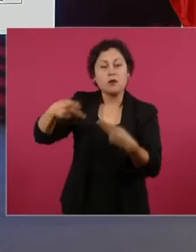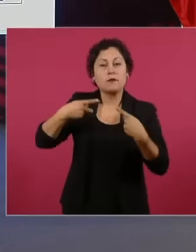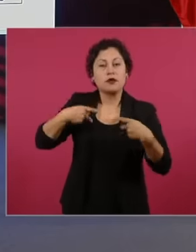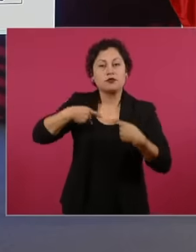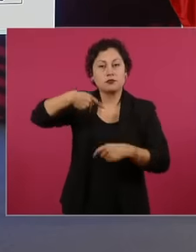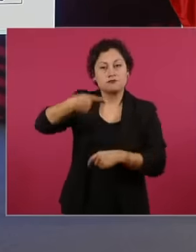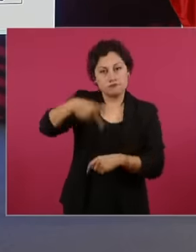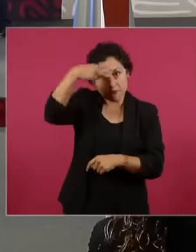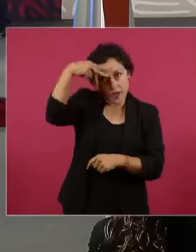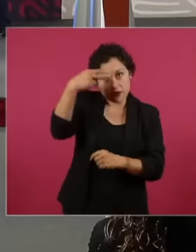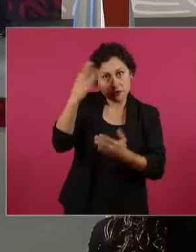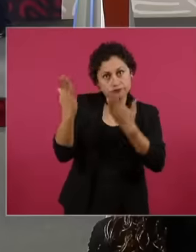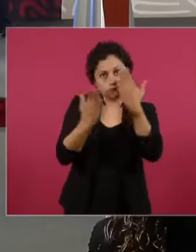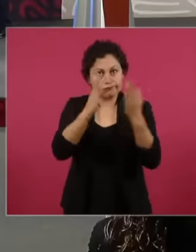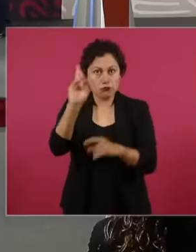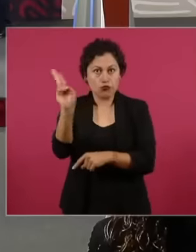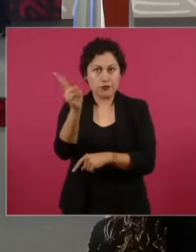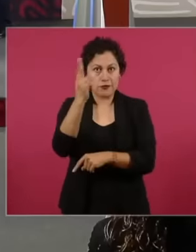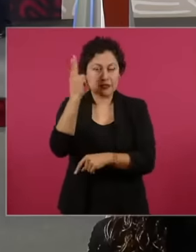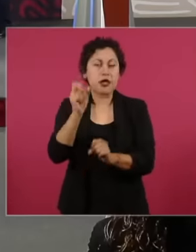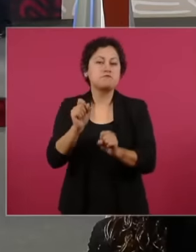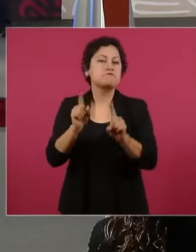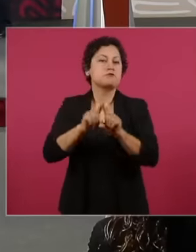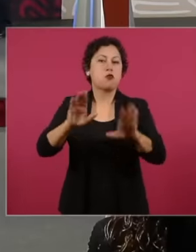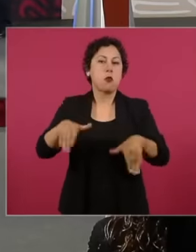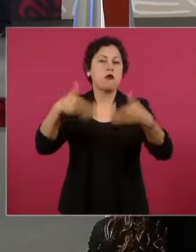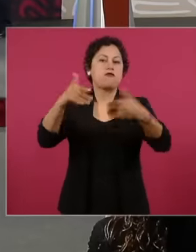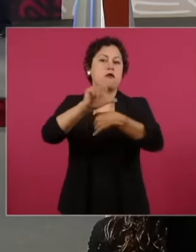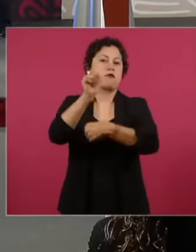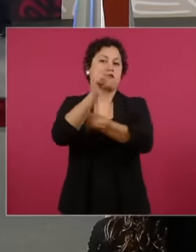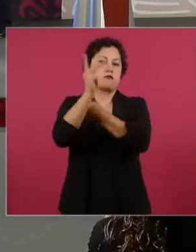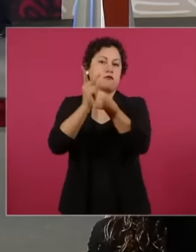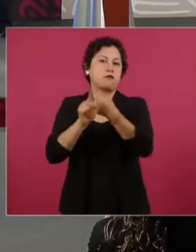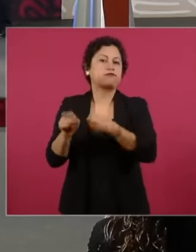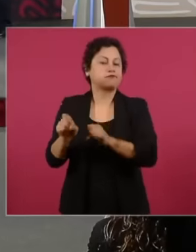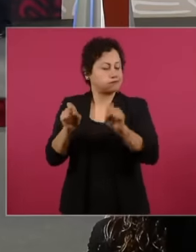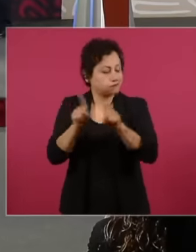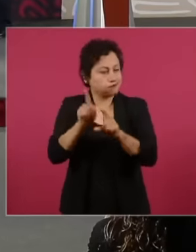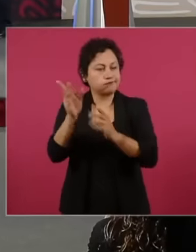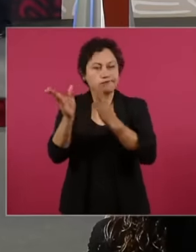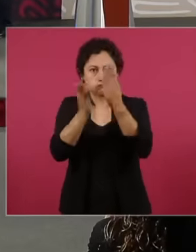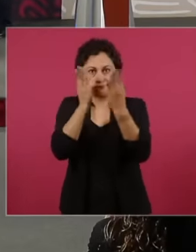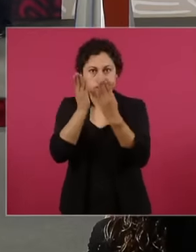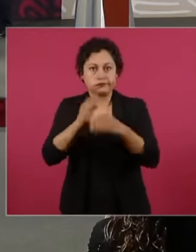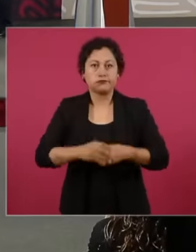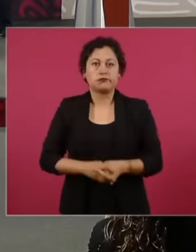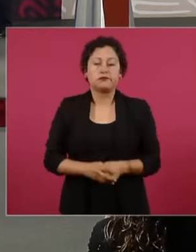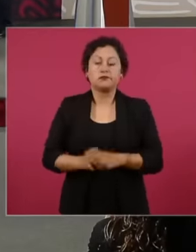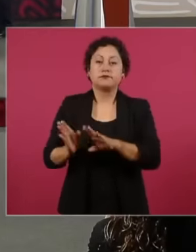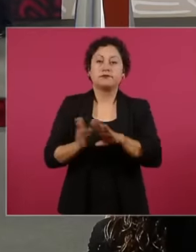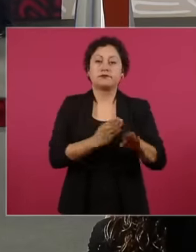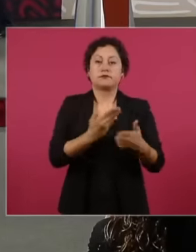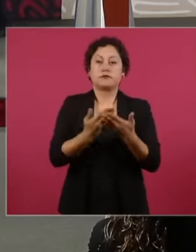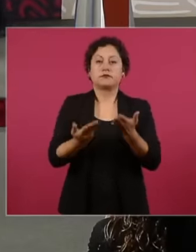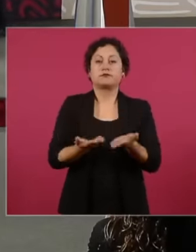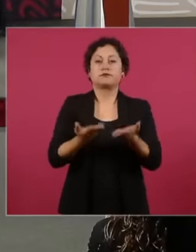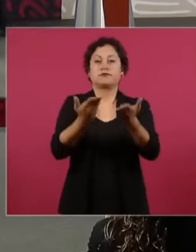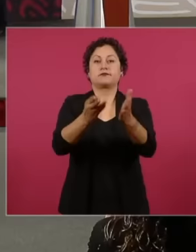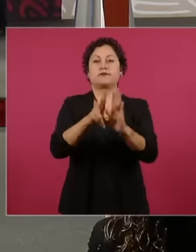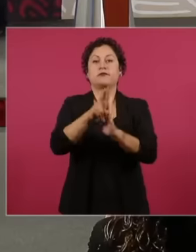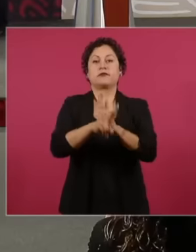Below we will see a 2-minute video that represents what